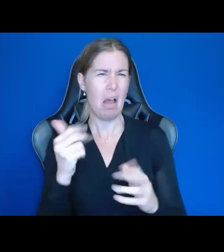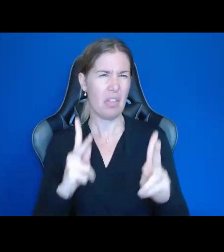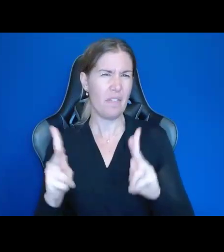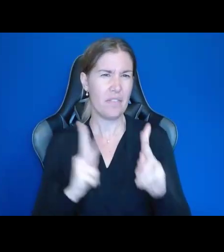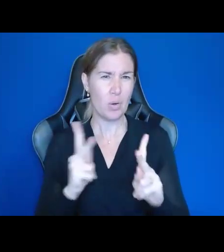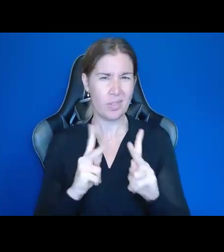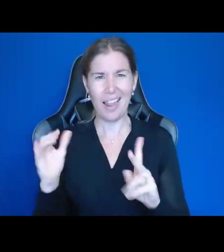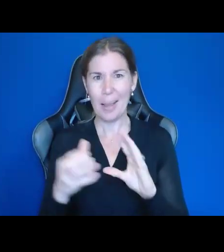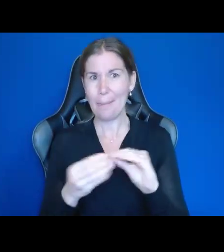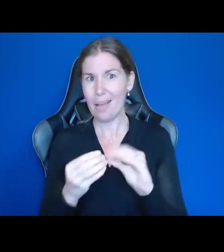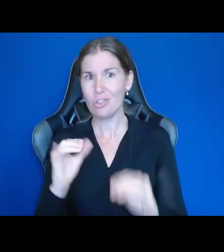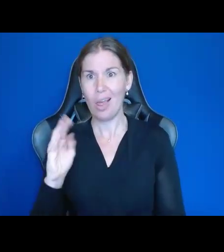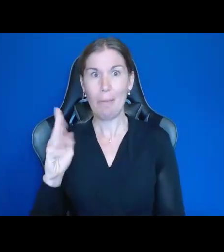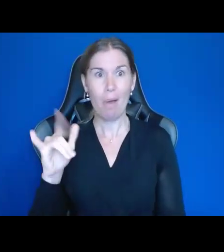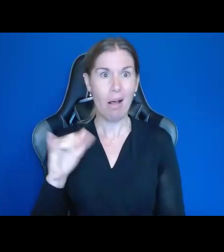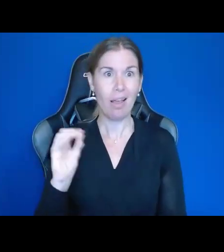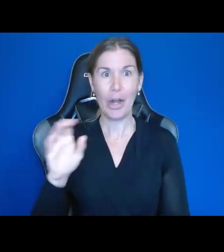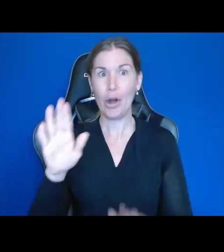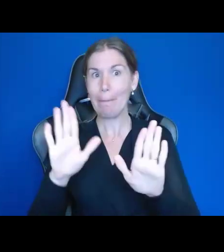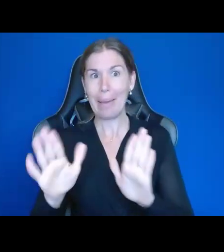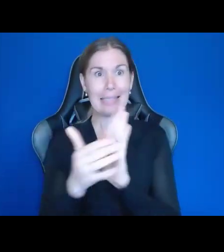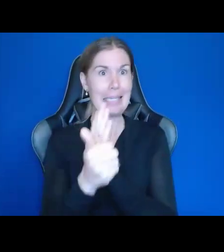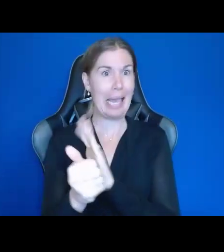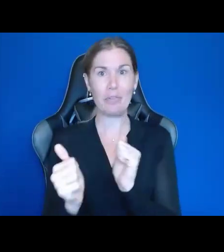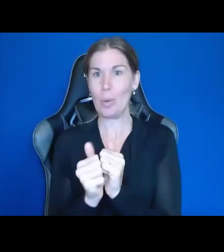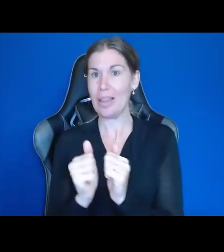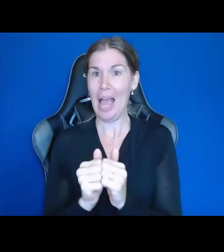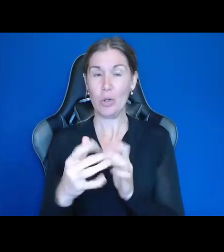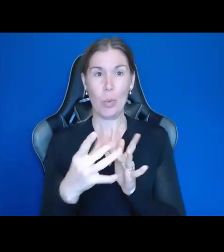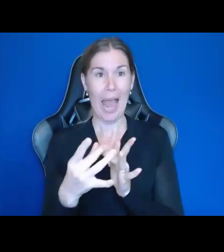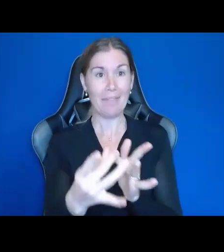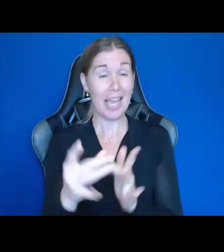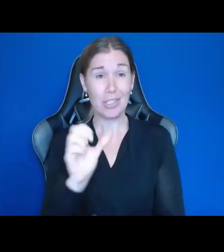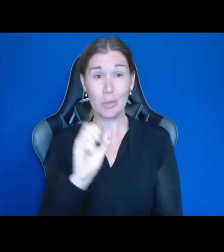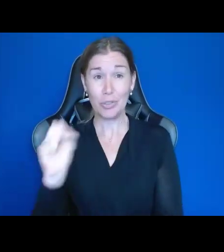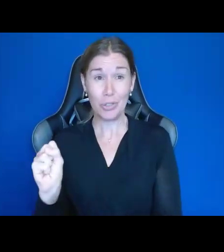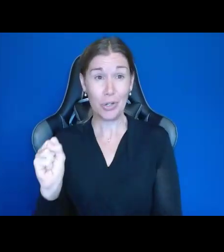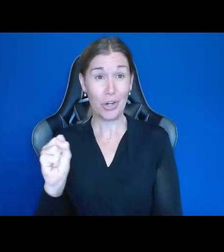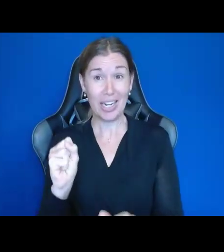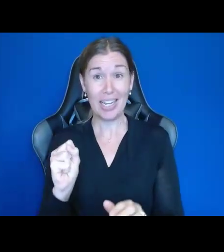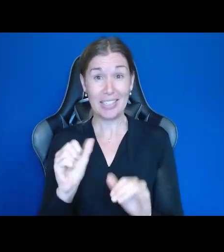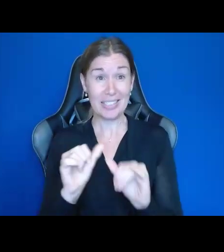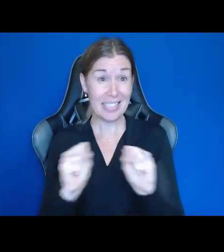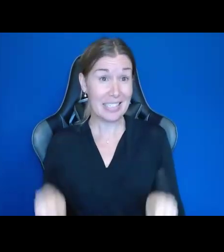You know, Molly and her amazing gift on how to navigate the Social Security system.